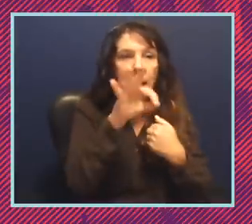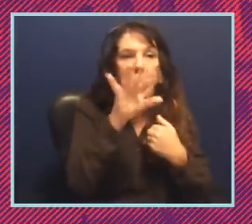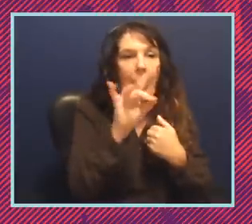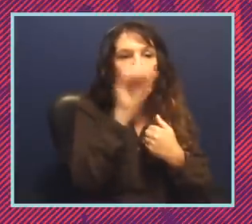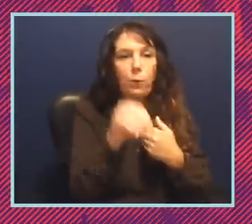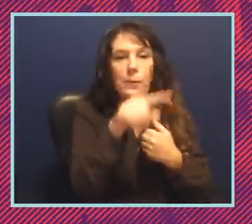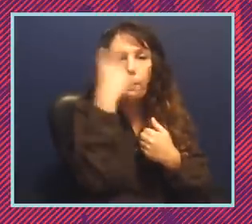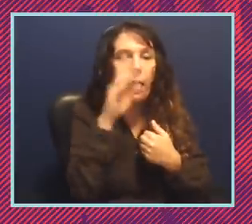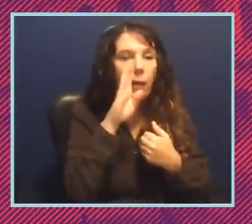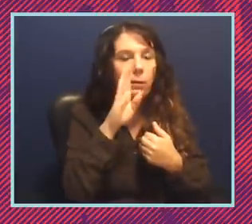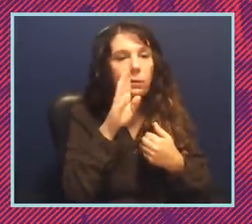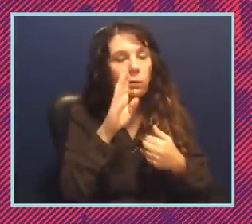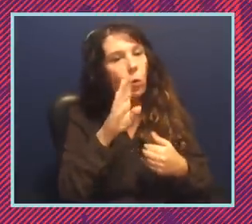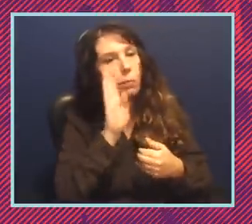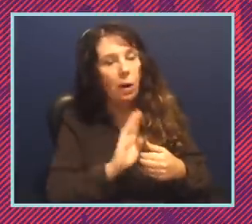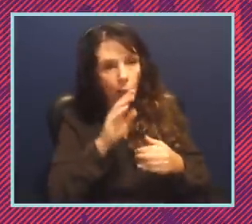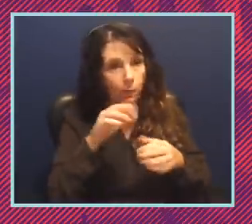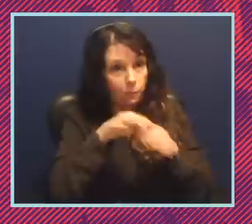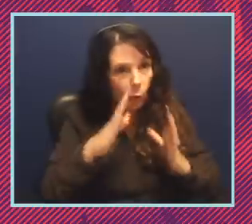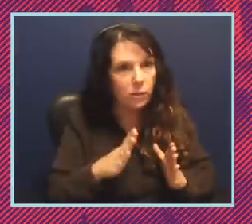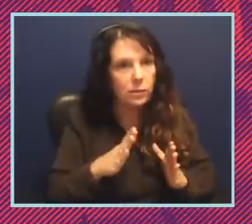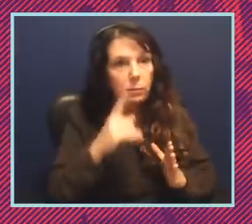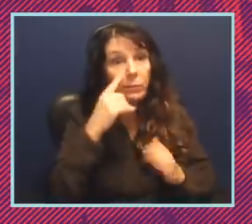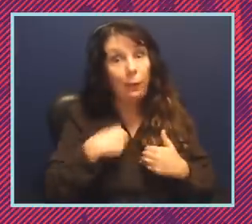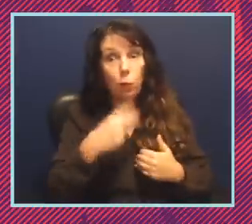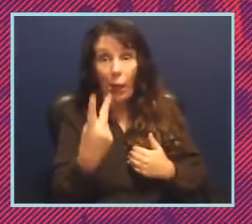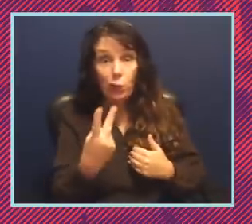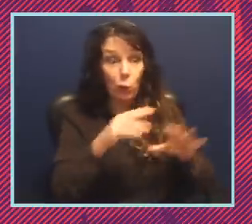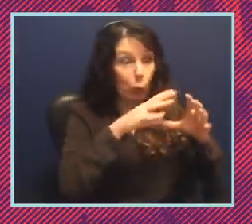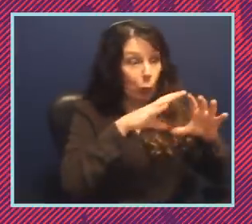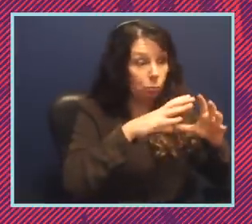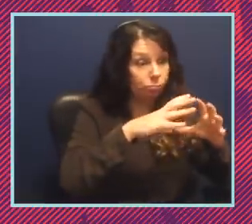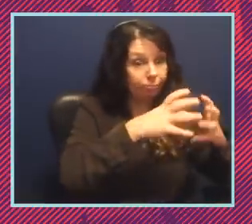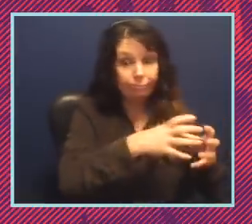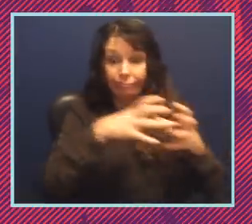black or latino voters whereas if you had two districts so that was one that was 60 percent